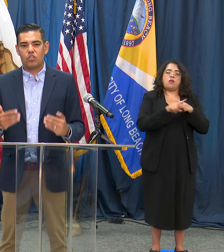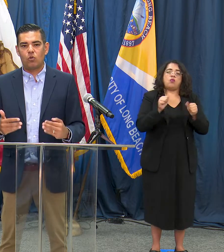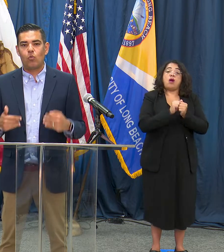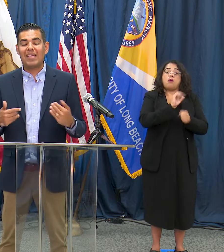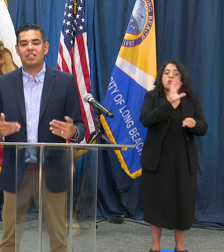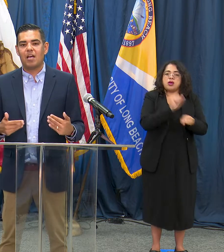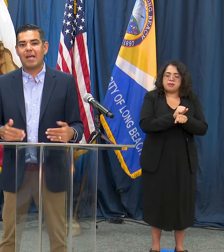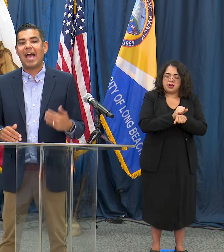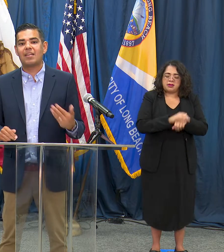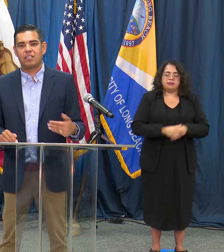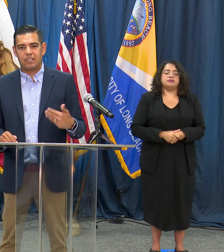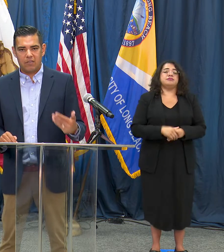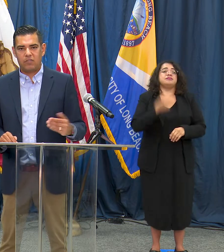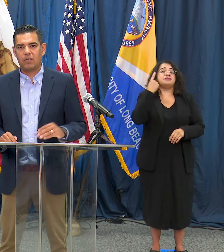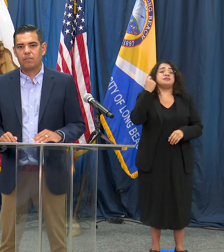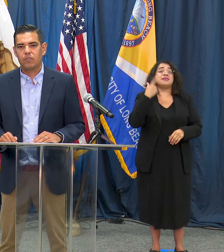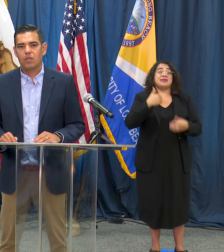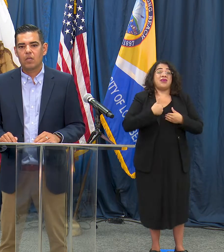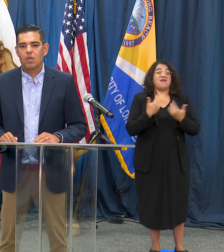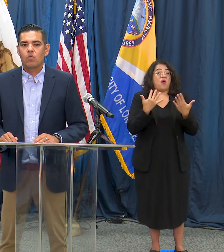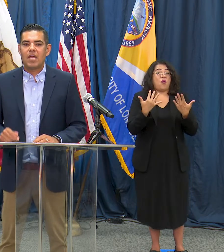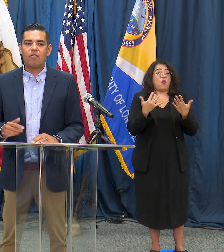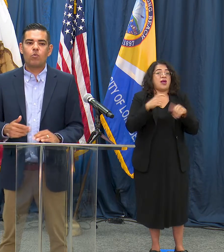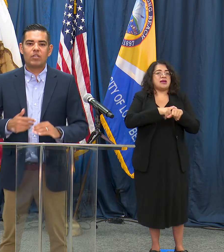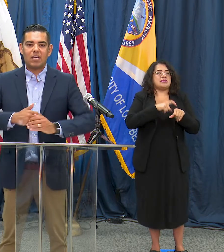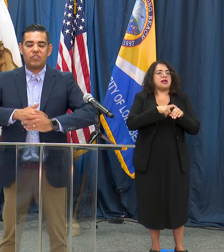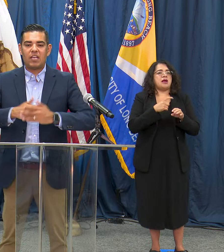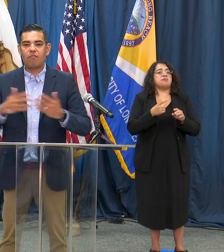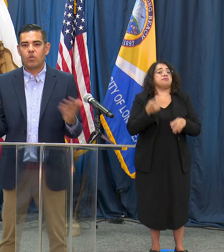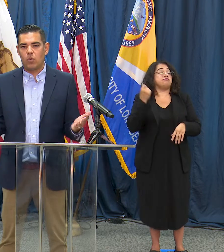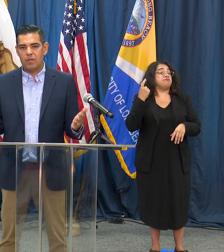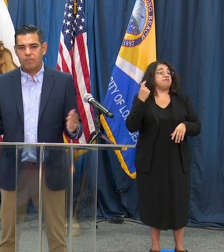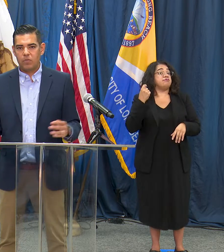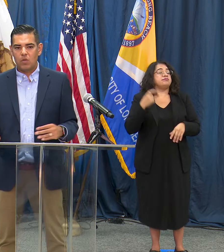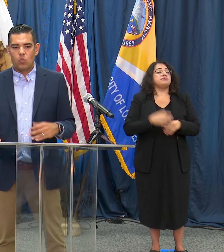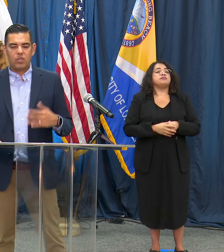additional wait time added to testing. Now that we're testing everyone we're